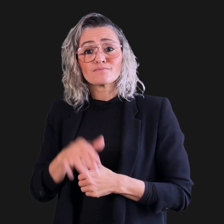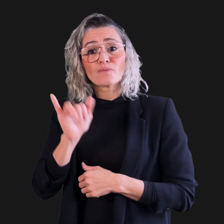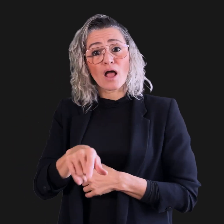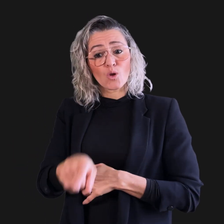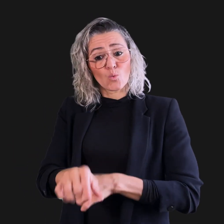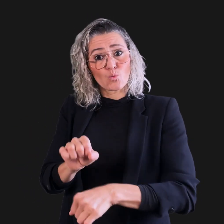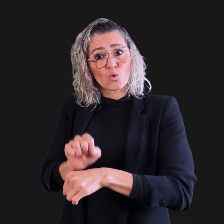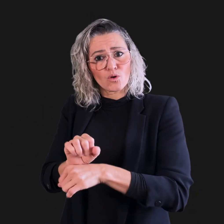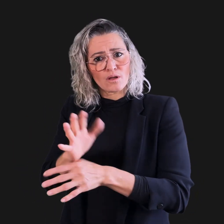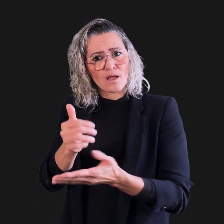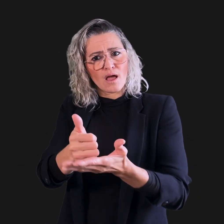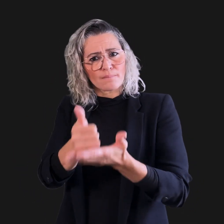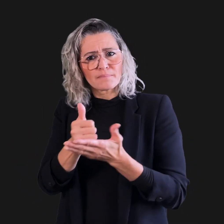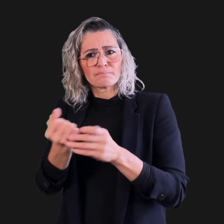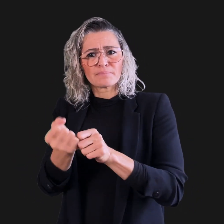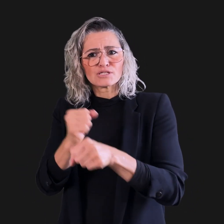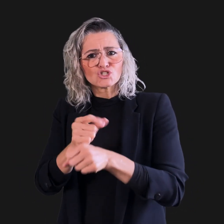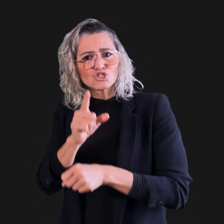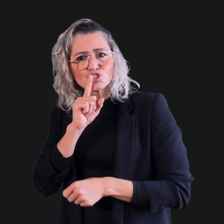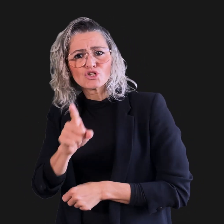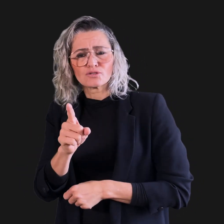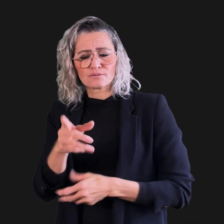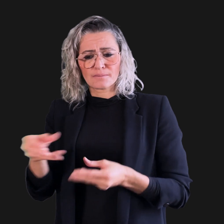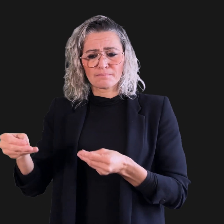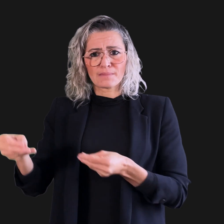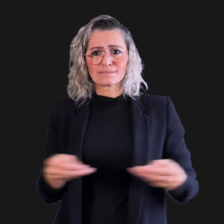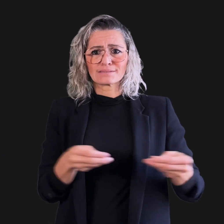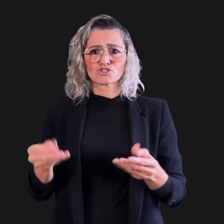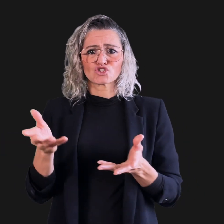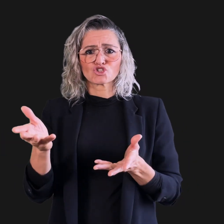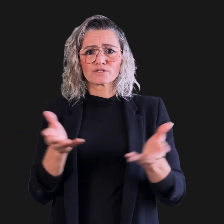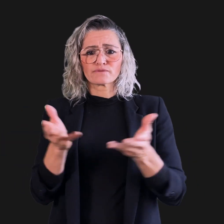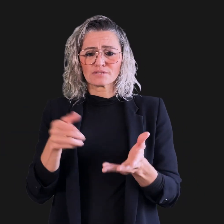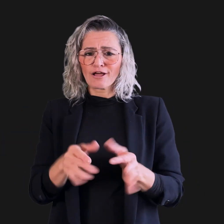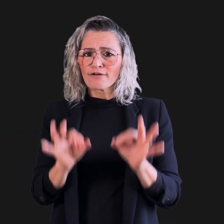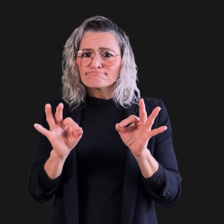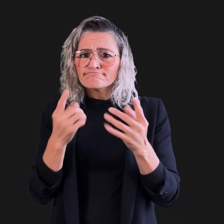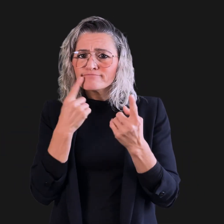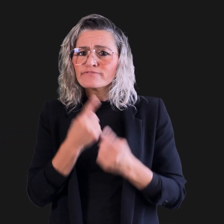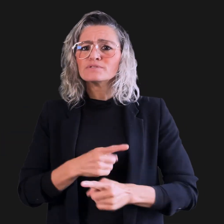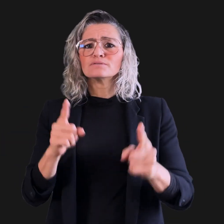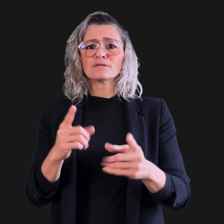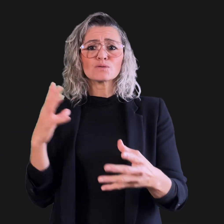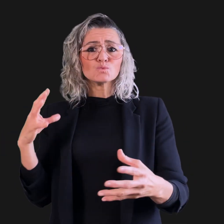This work will help ensure that mediation services are efficient,